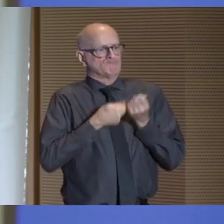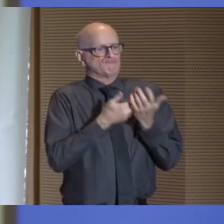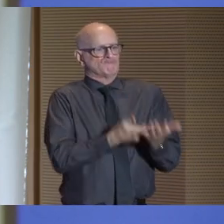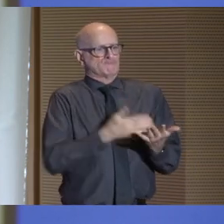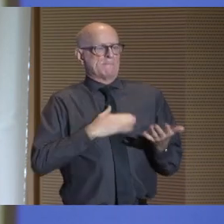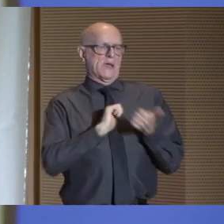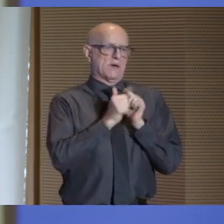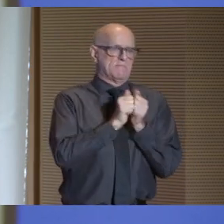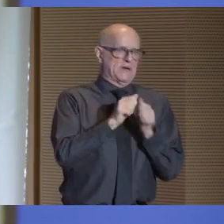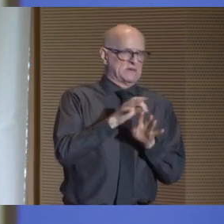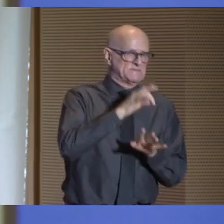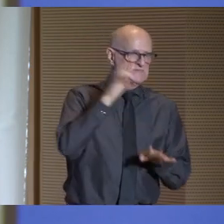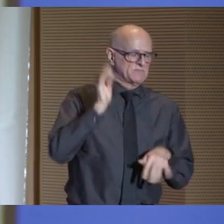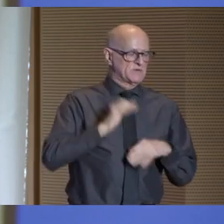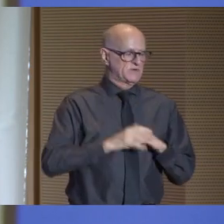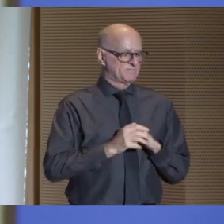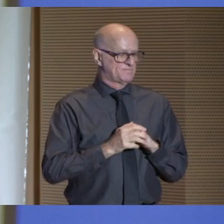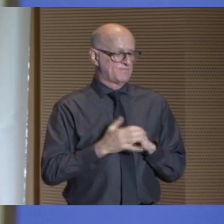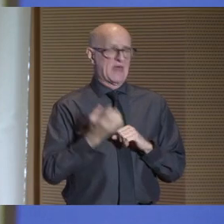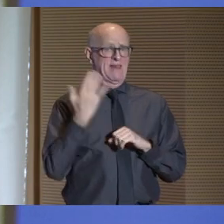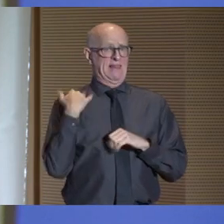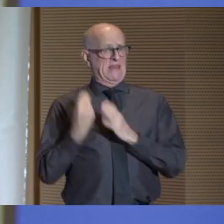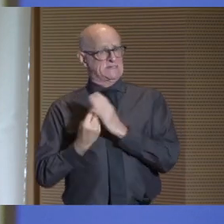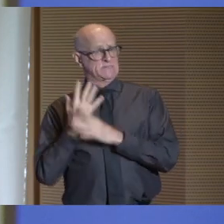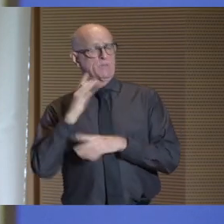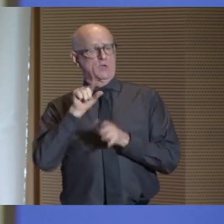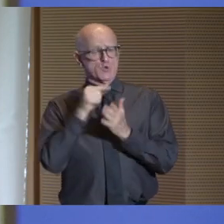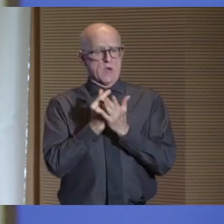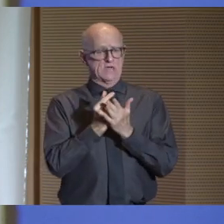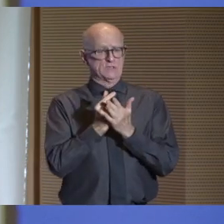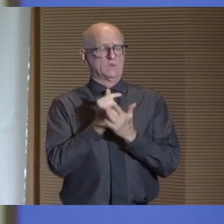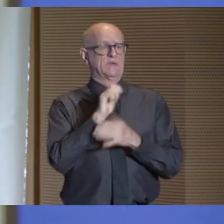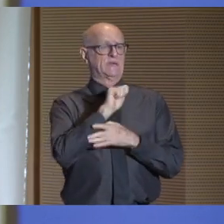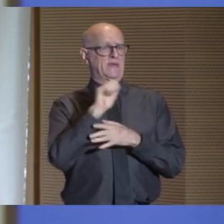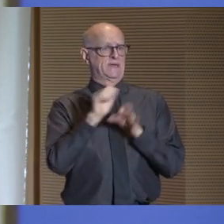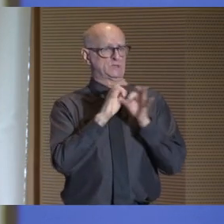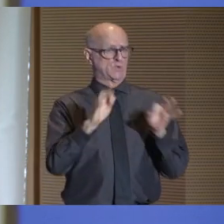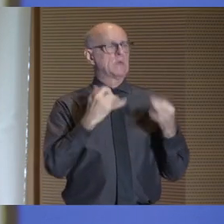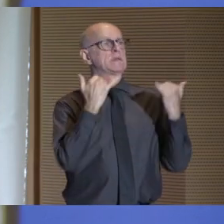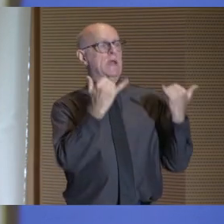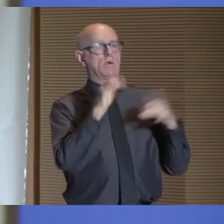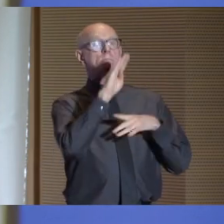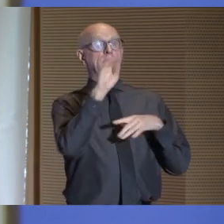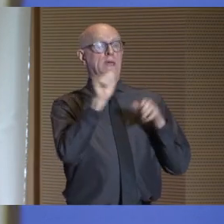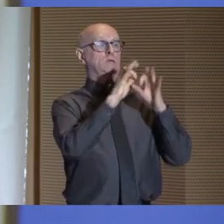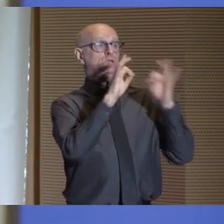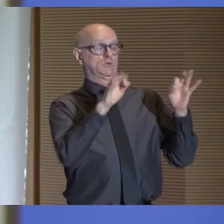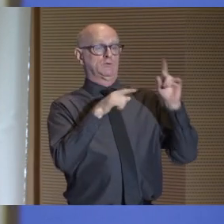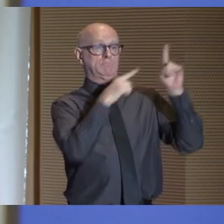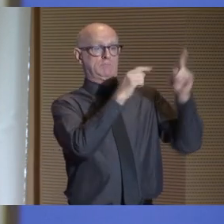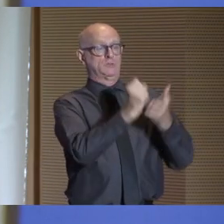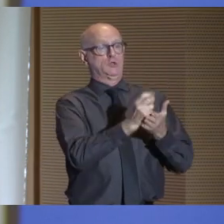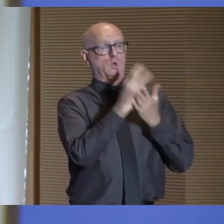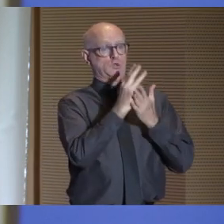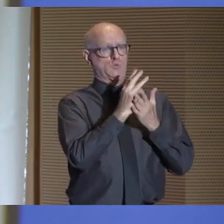Last spring, I graduated from my associate's degree and now I'm pursuing my bachelor's degree in social work at Lehman College.